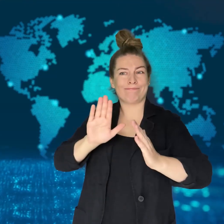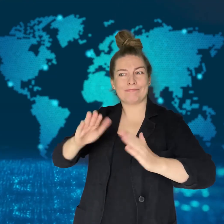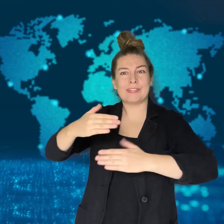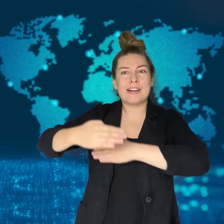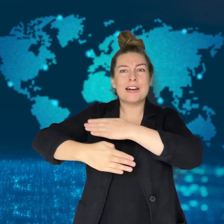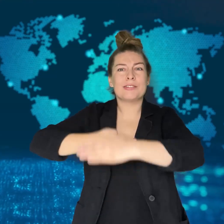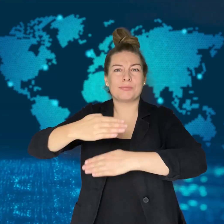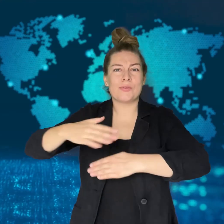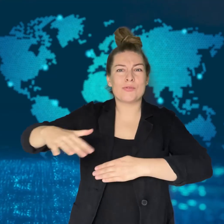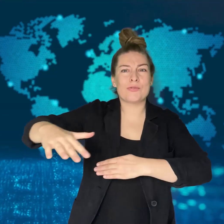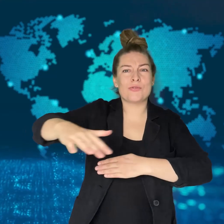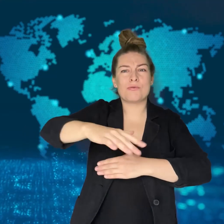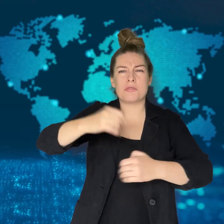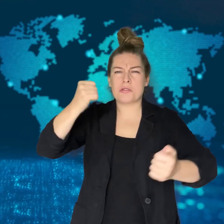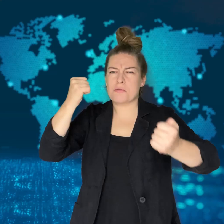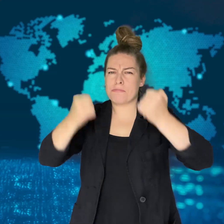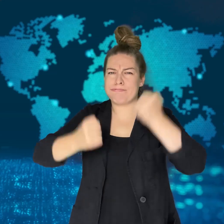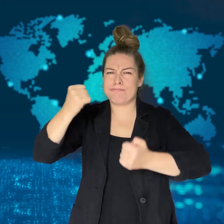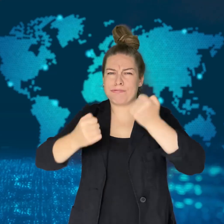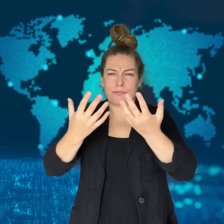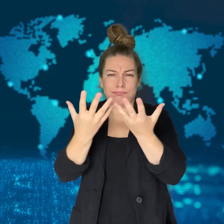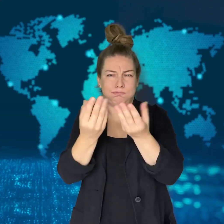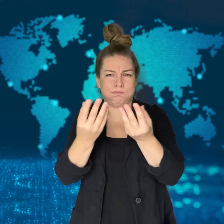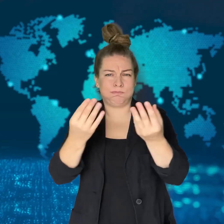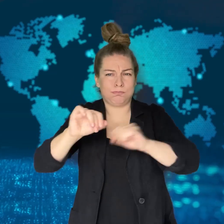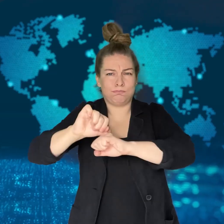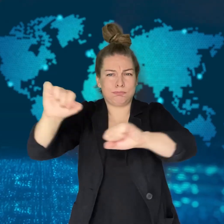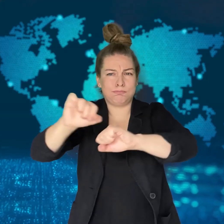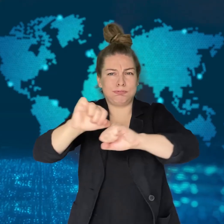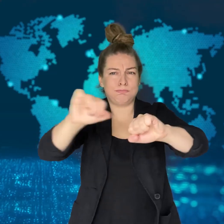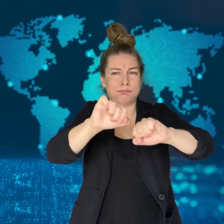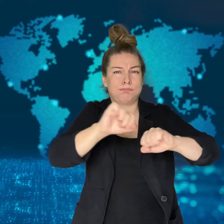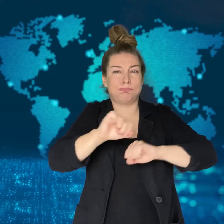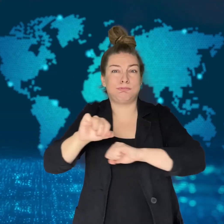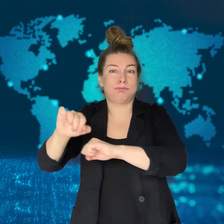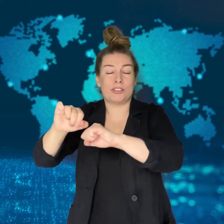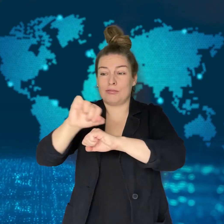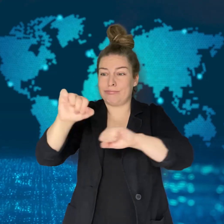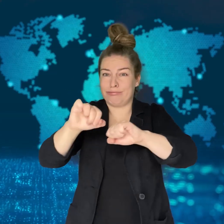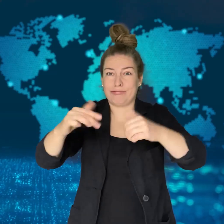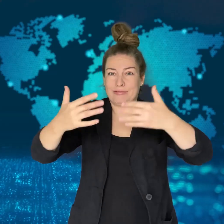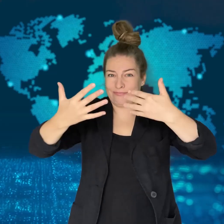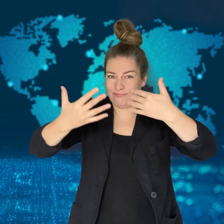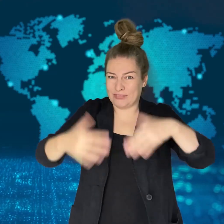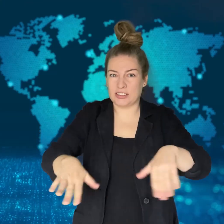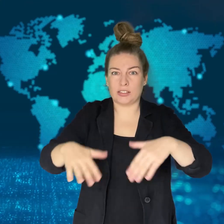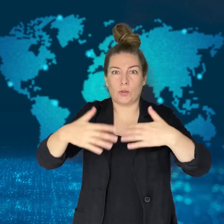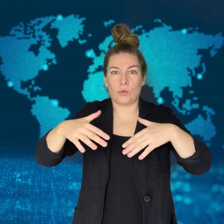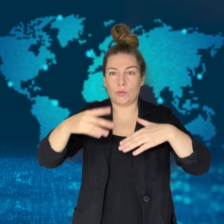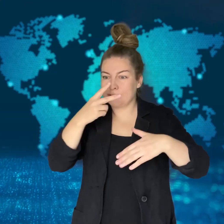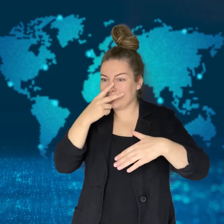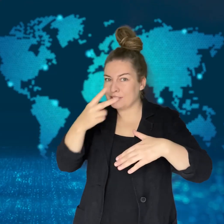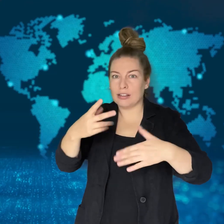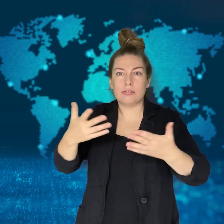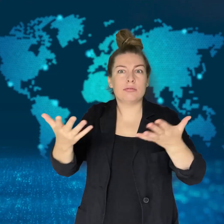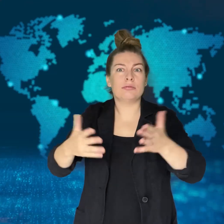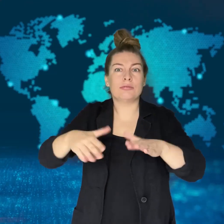The headquarters was underground below a residential building in a suburb of Beirut.